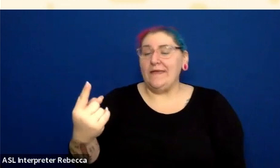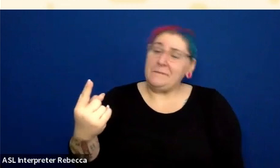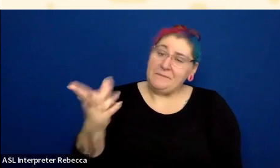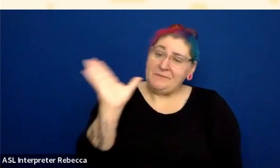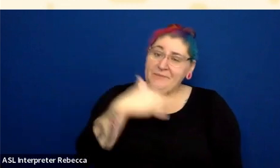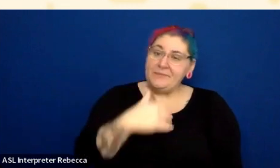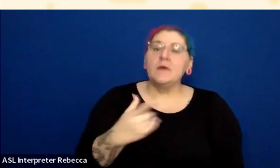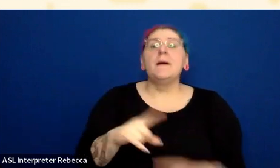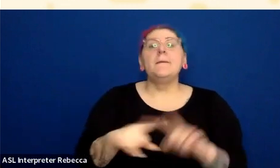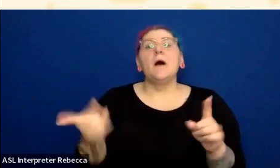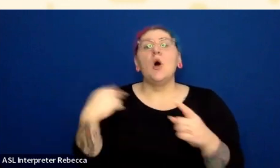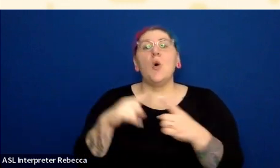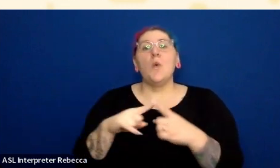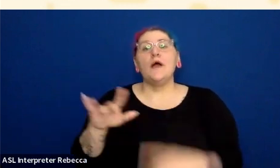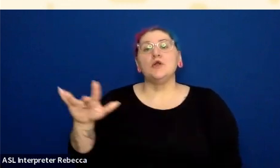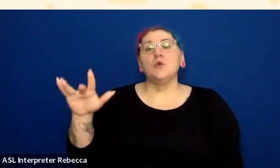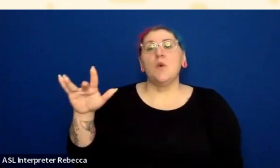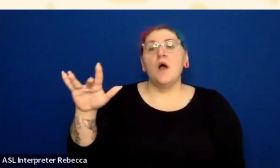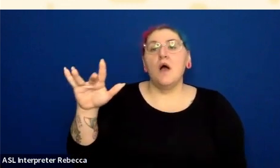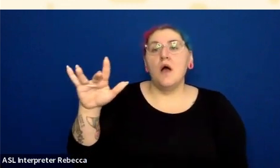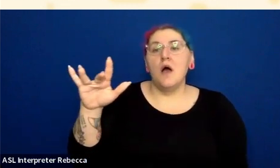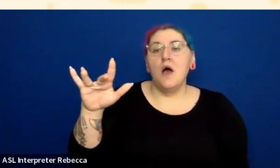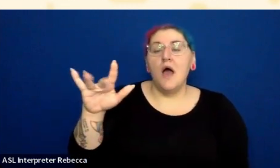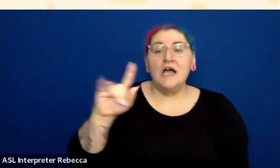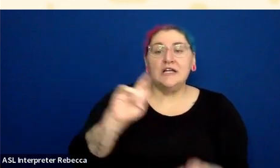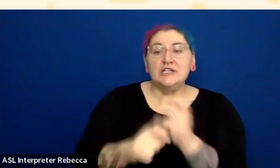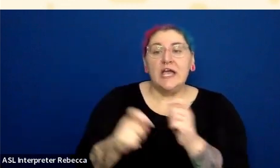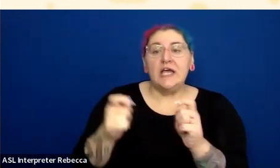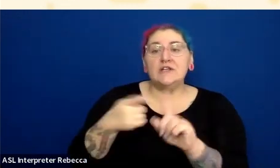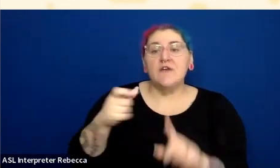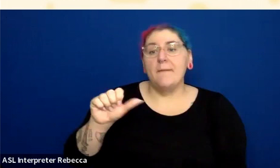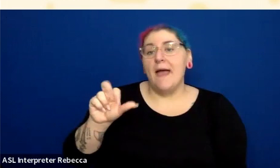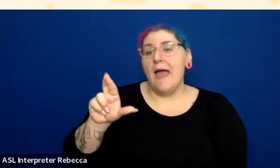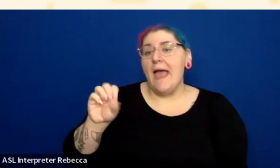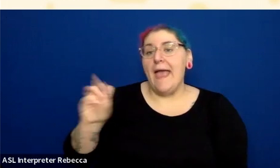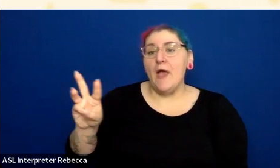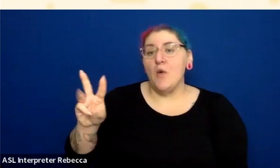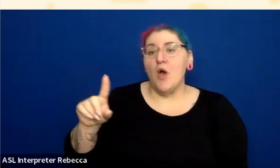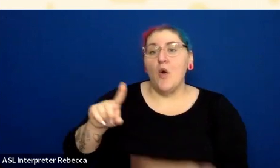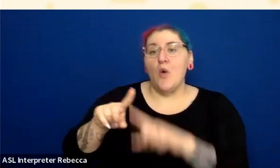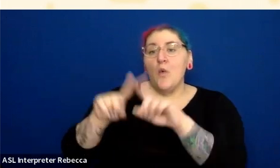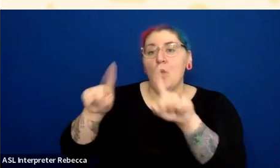you also get that cursor change. It changes to that finger. And so technically it's not required, but it's a really, really good idea.